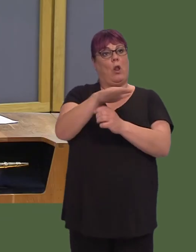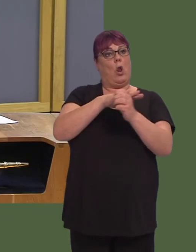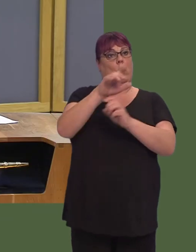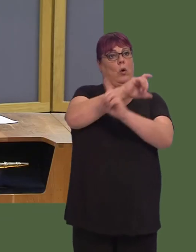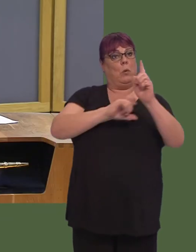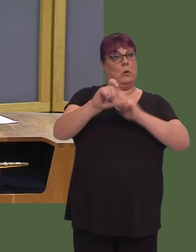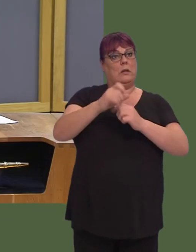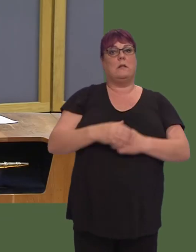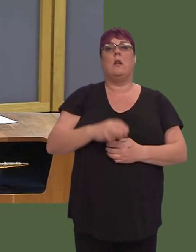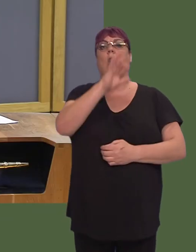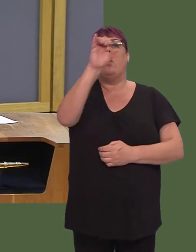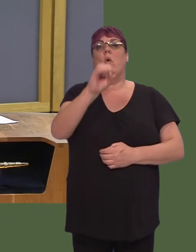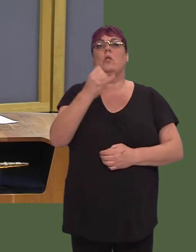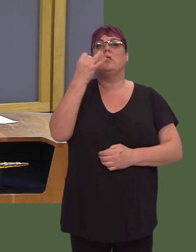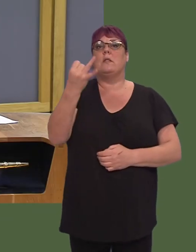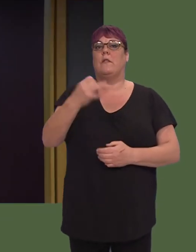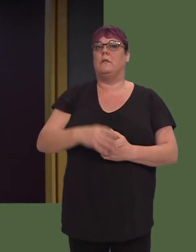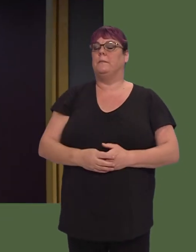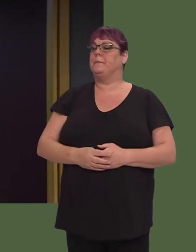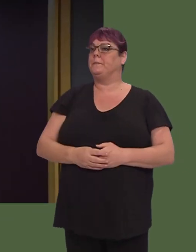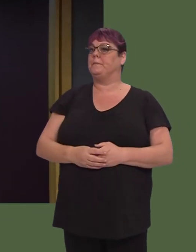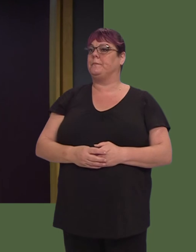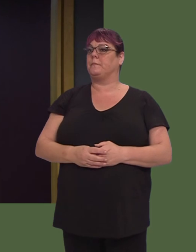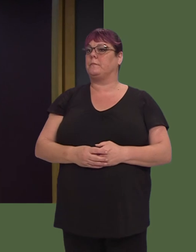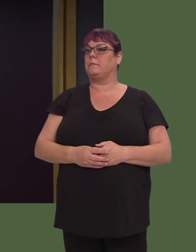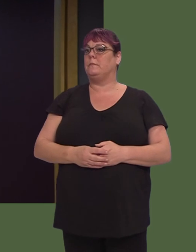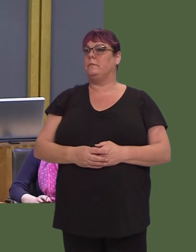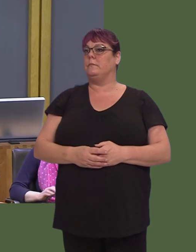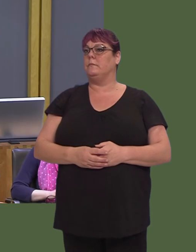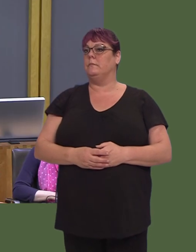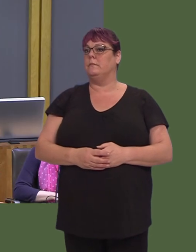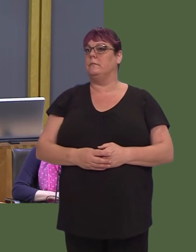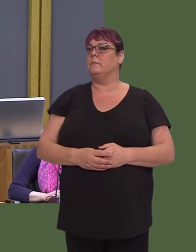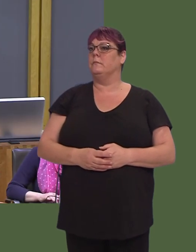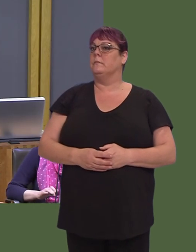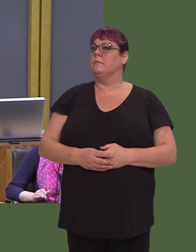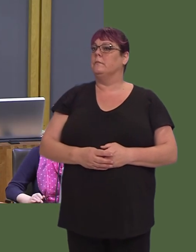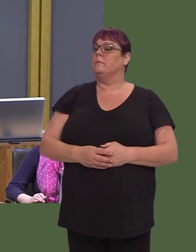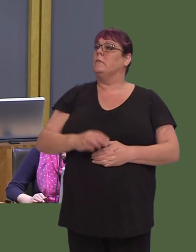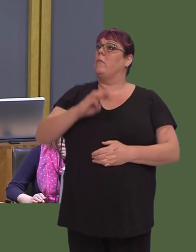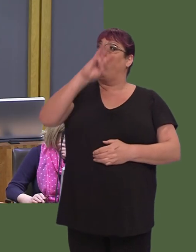A wnaiff y Prif Weinidog ddatganiad am gynnydd tuag at sicrhau bod Cymru'n dod yn genedl cyflog byw go iawn?